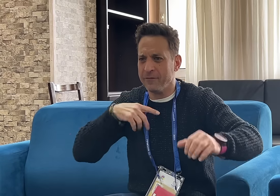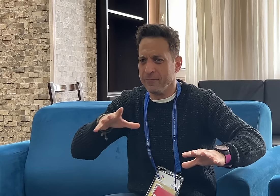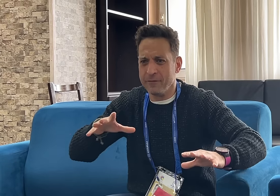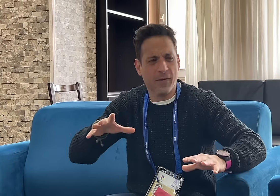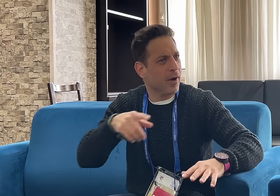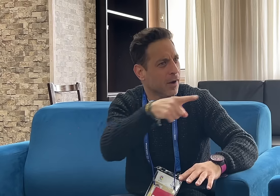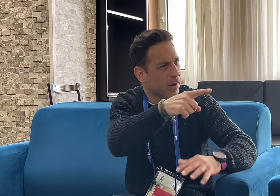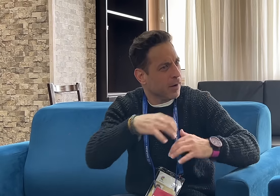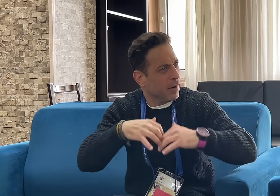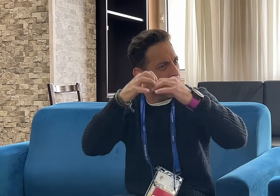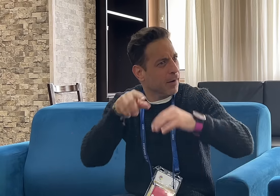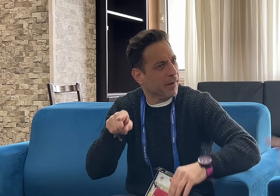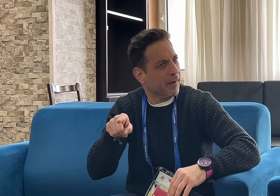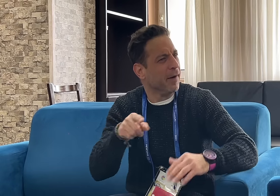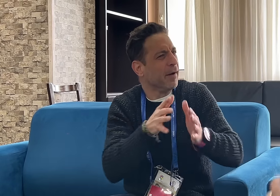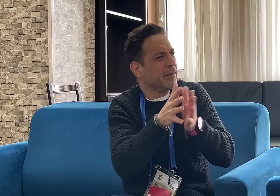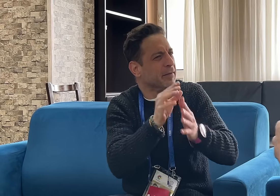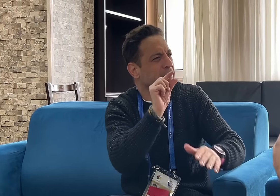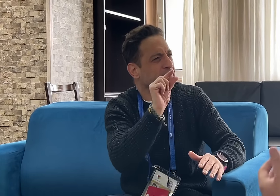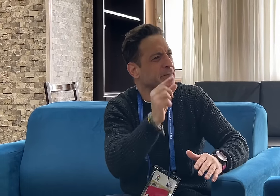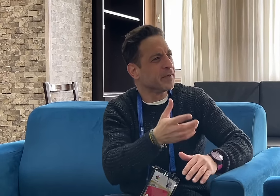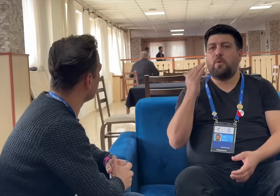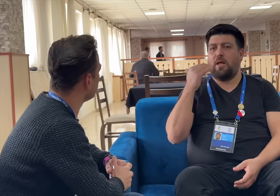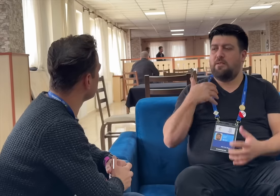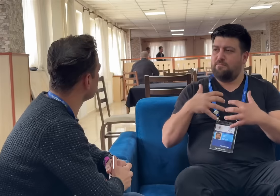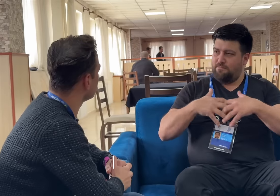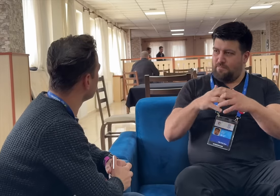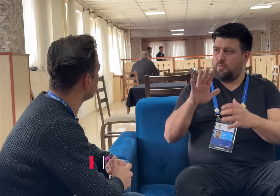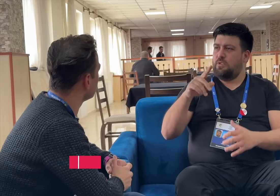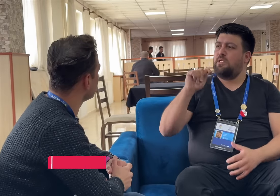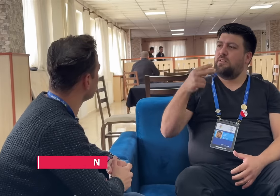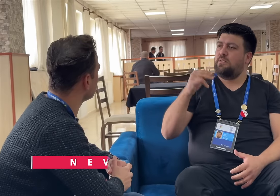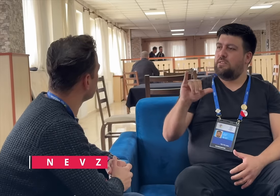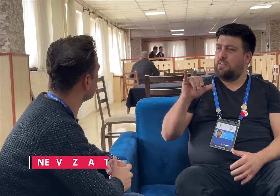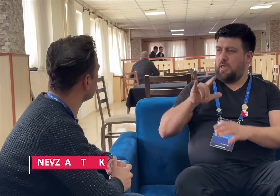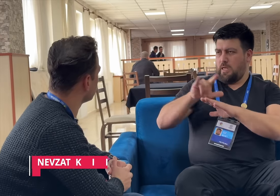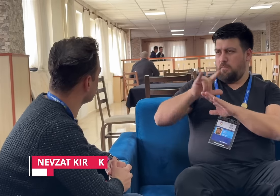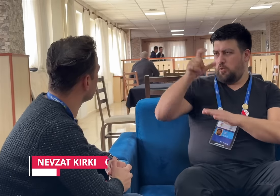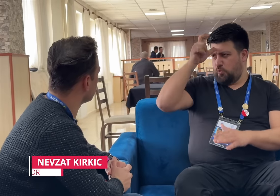[Memnos]: Did you come up with this safety announcement? Could you tell me a bit about it? [Nevzat]: When we launched the project with Turkish Airlines,